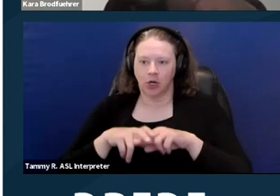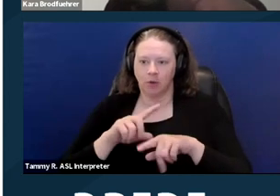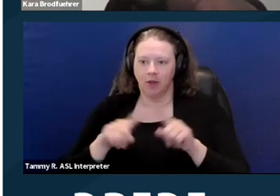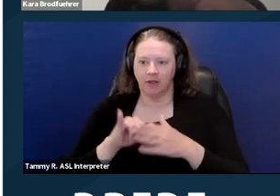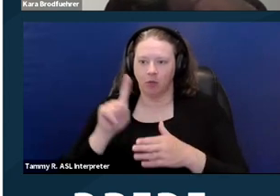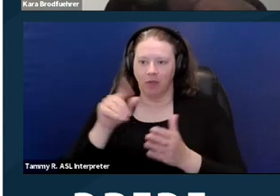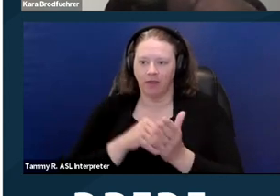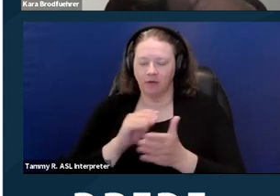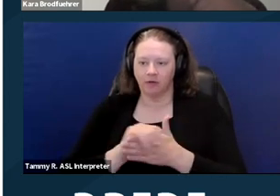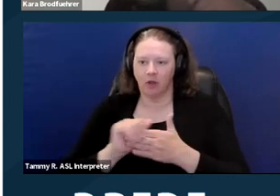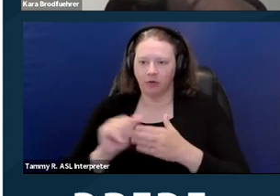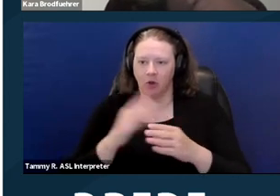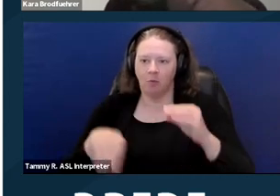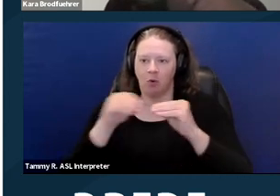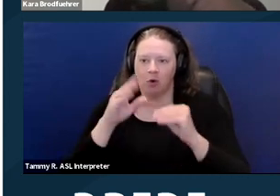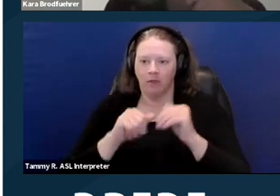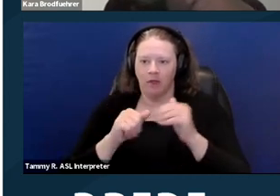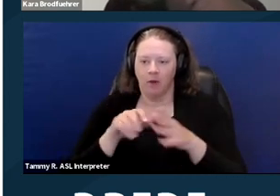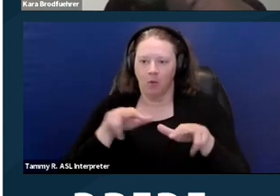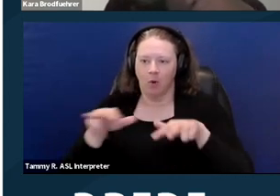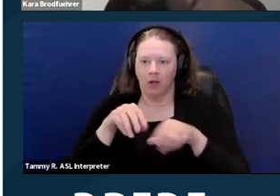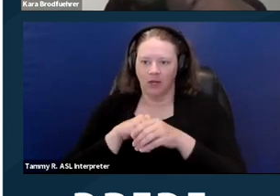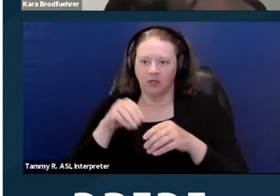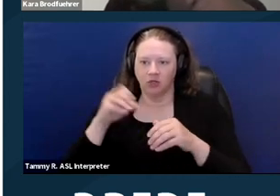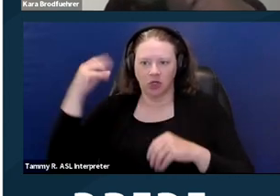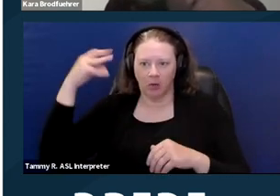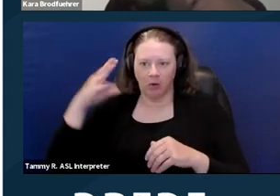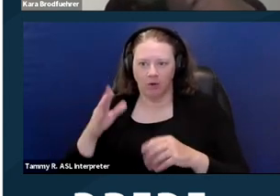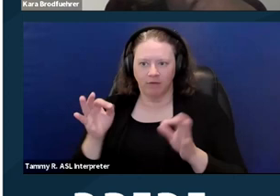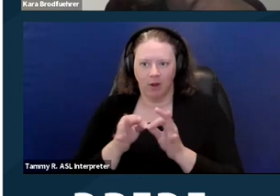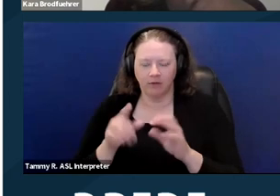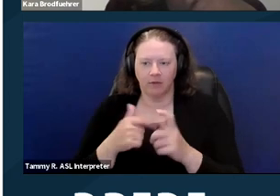than the walk-in shower would've cost me, then the management would have to pay